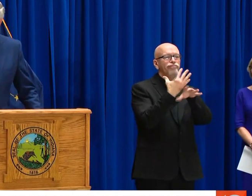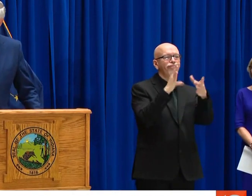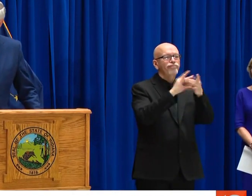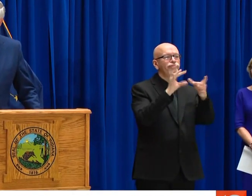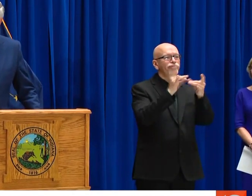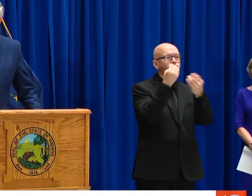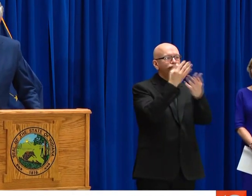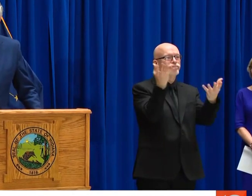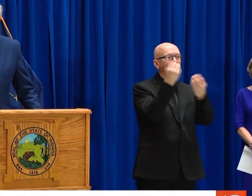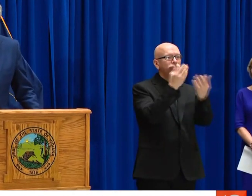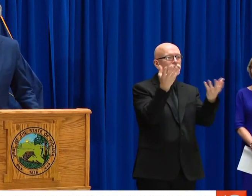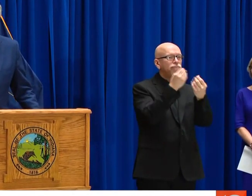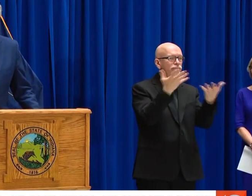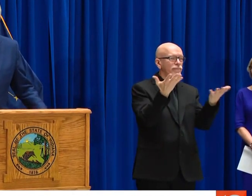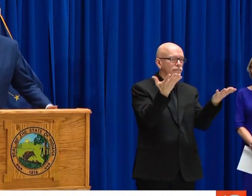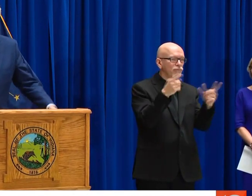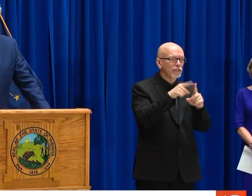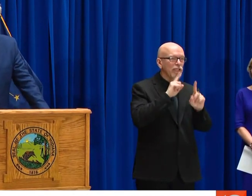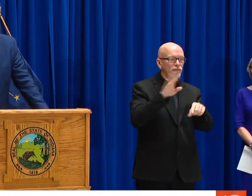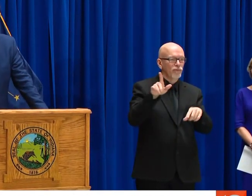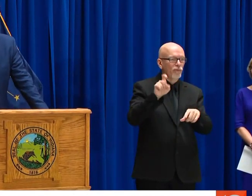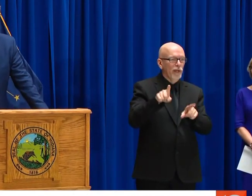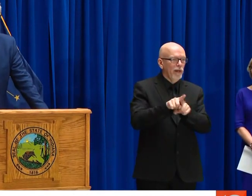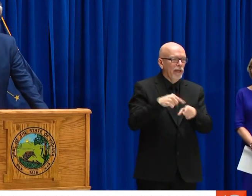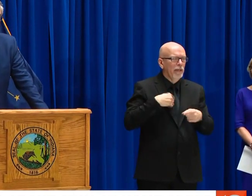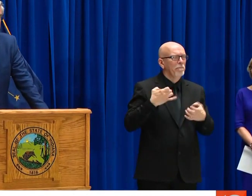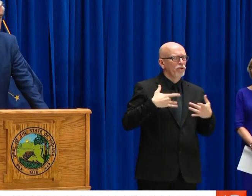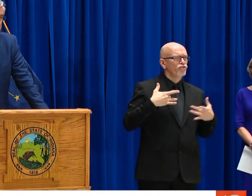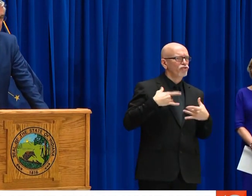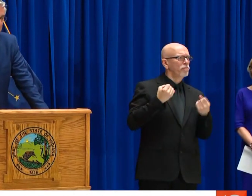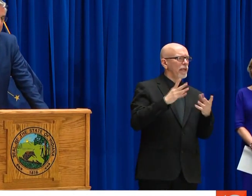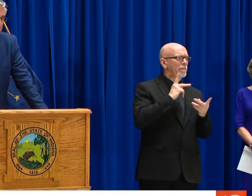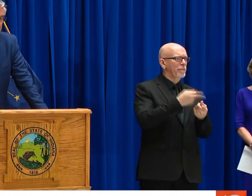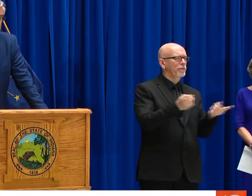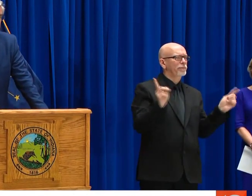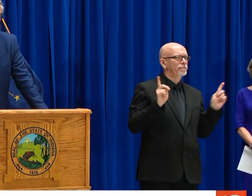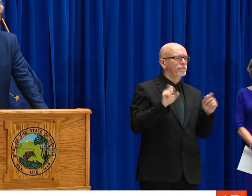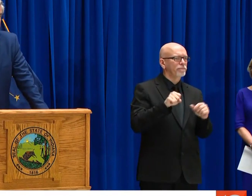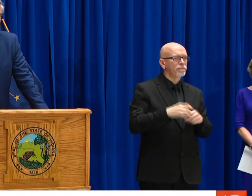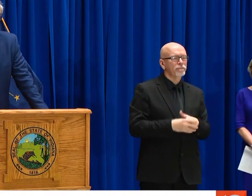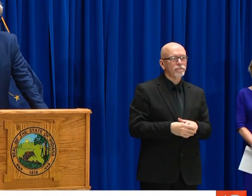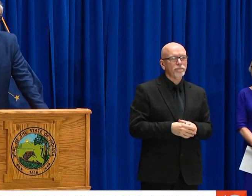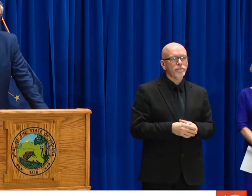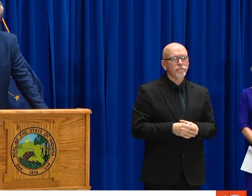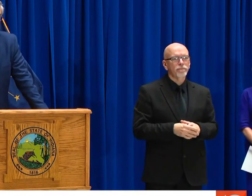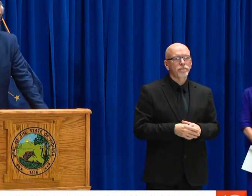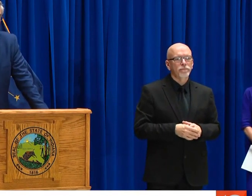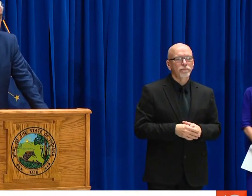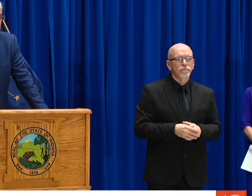SOME HAVE DECIDED TO GO TO A MORE VIRTUAL APPROACH TO GET